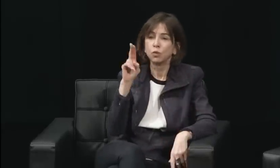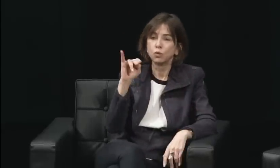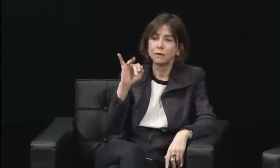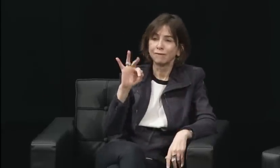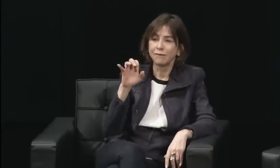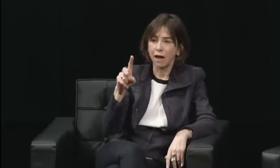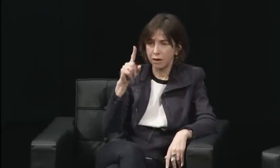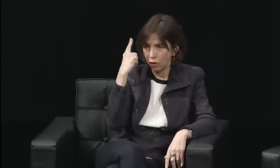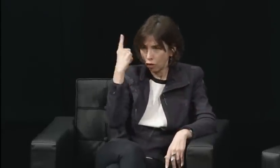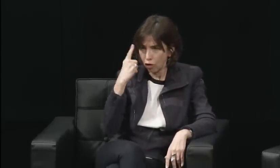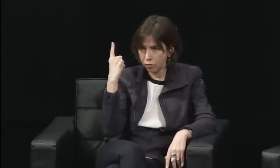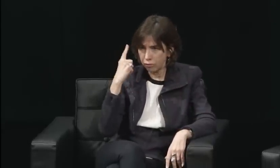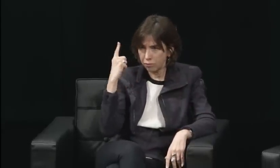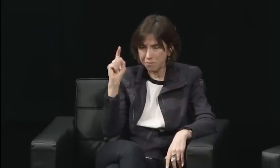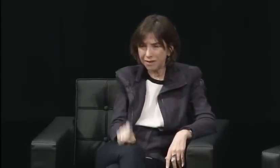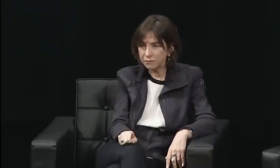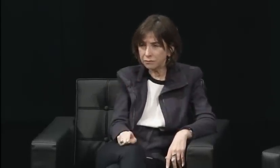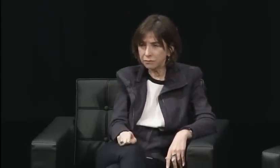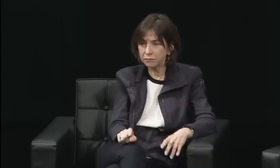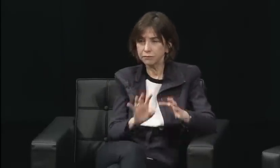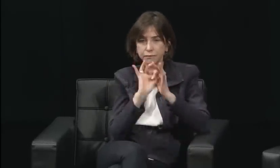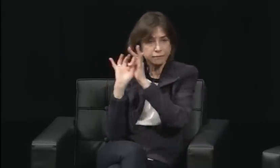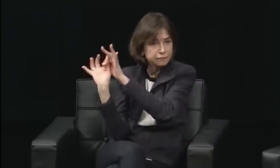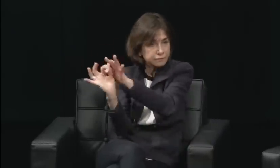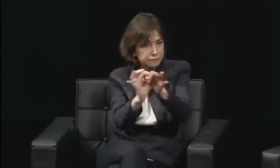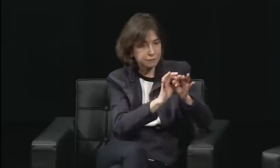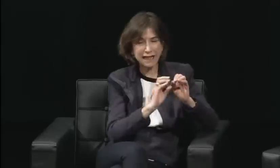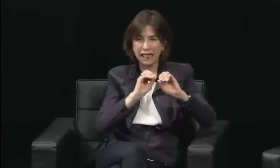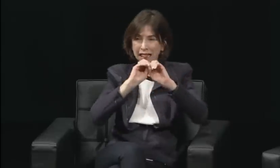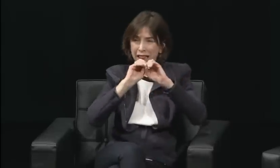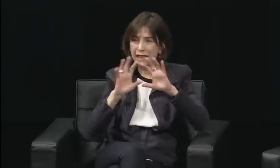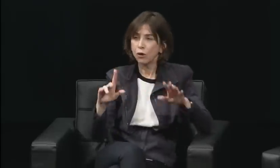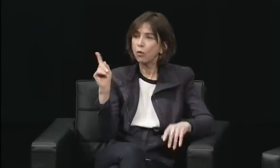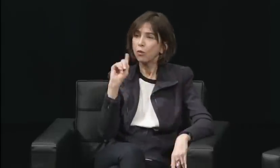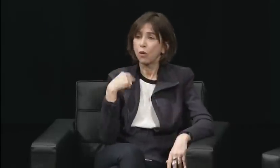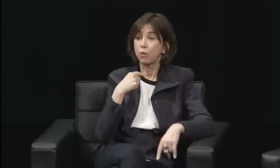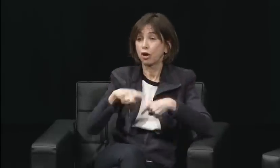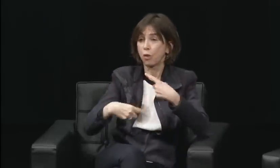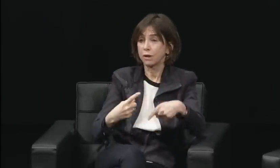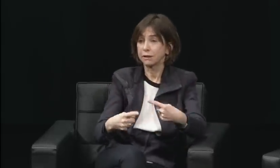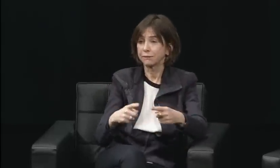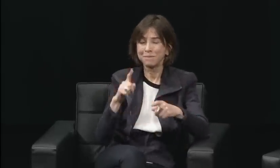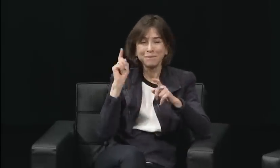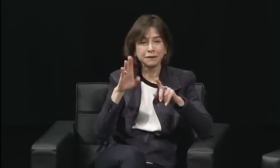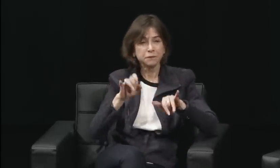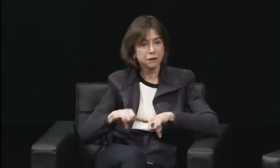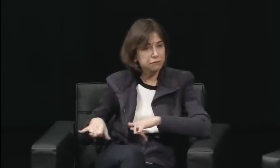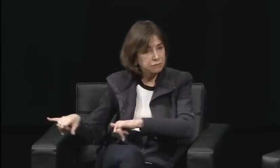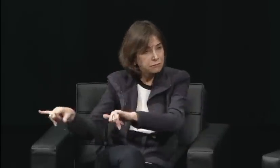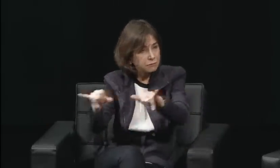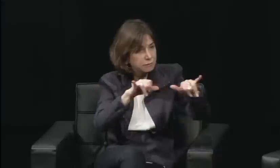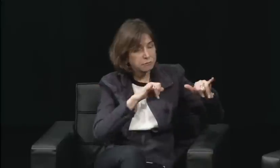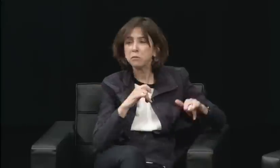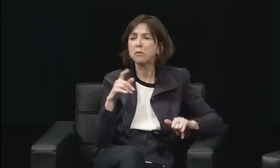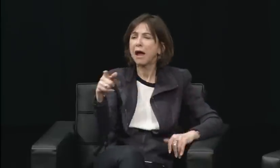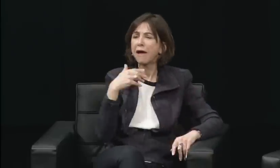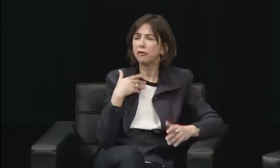We would go with Yerker Andersen to the bar, and Nancy Conners as well, and we were focusing on the press,